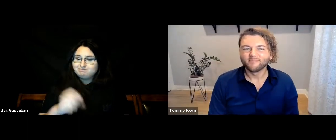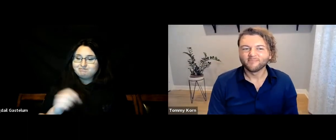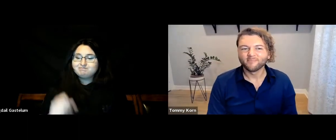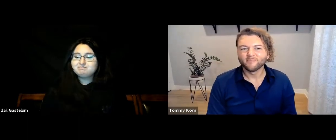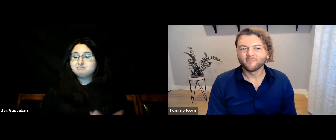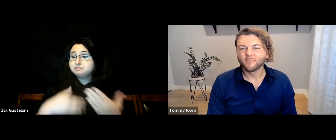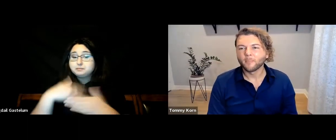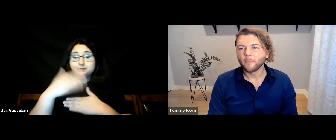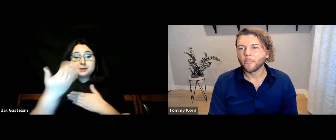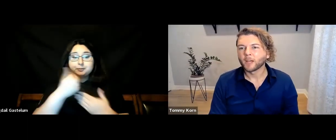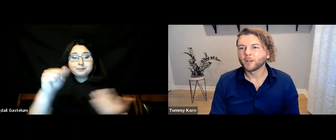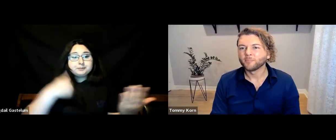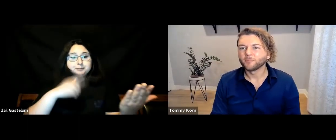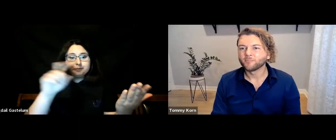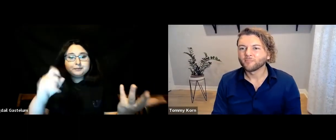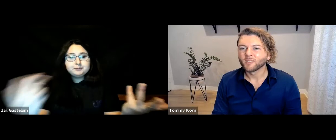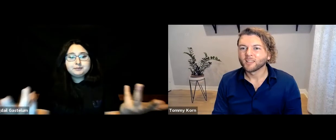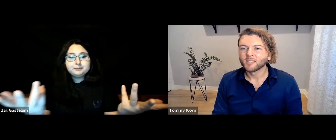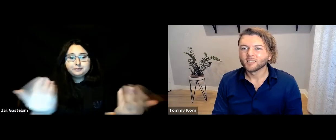[Bigdail] Yes, definitely. Any more questions?